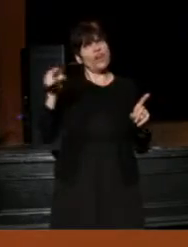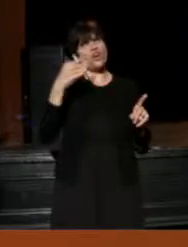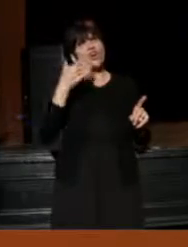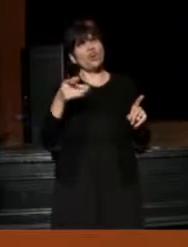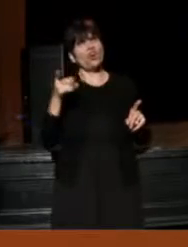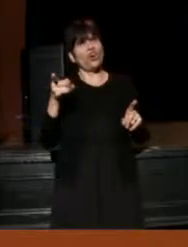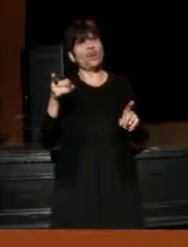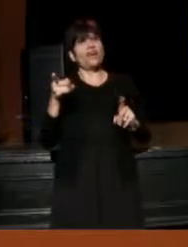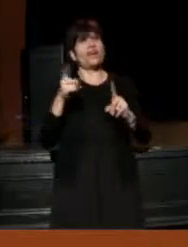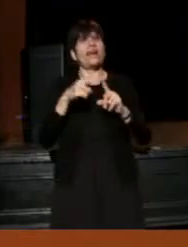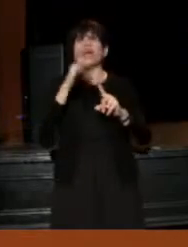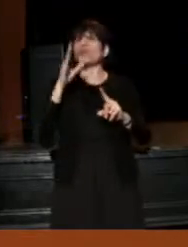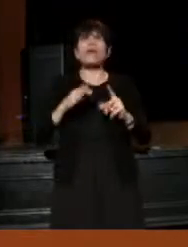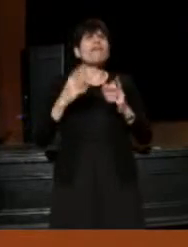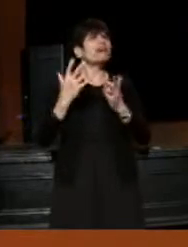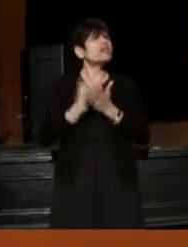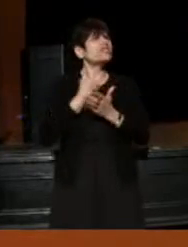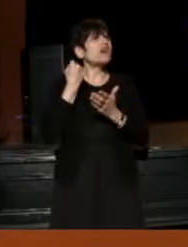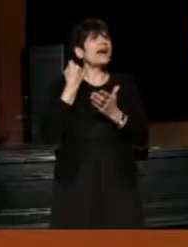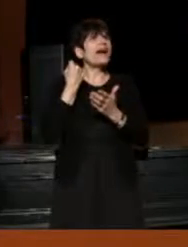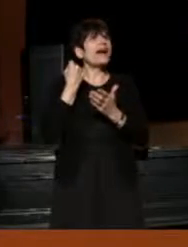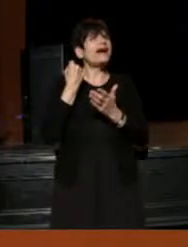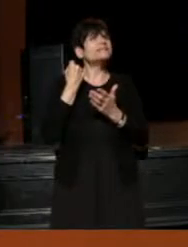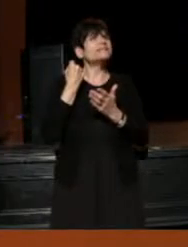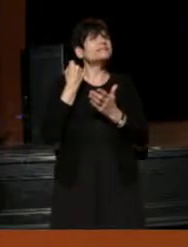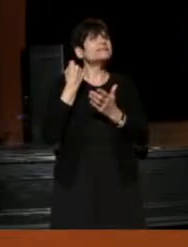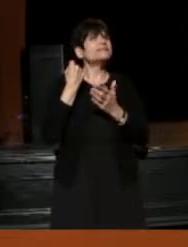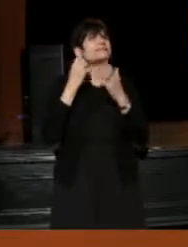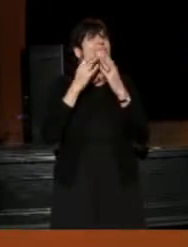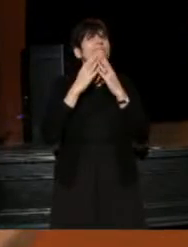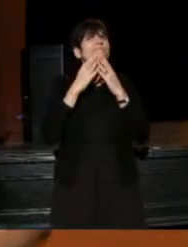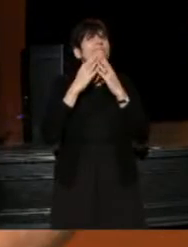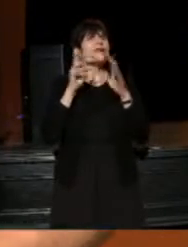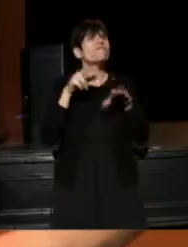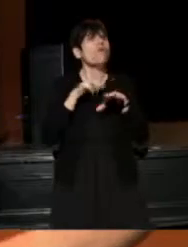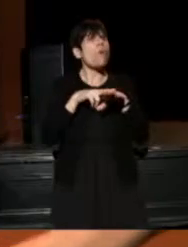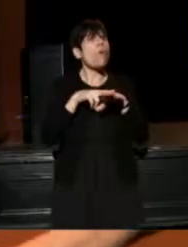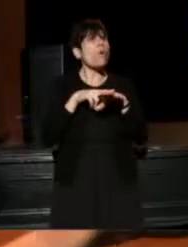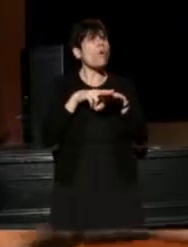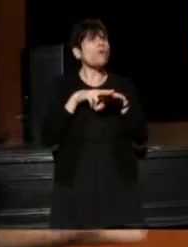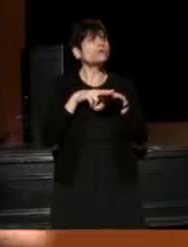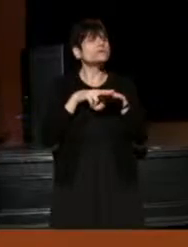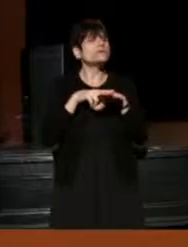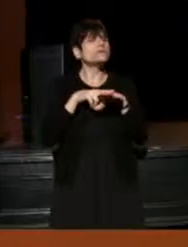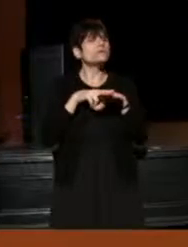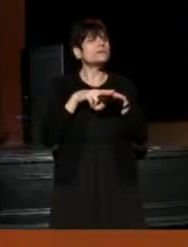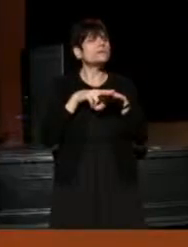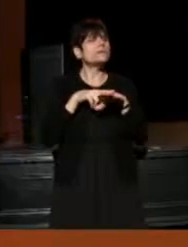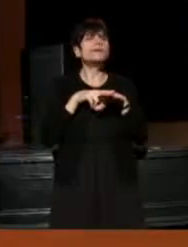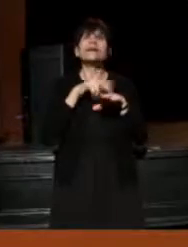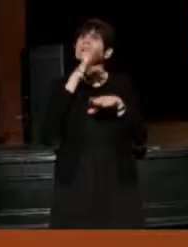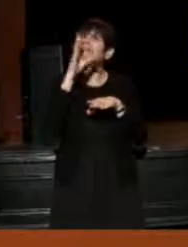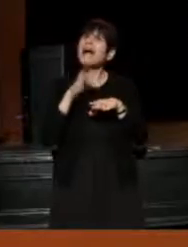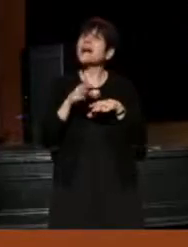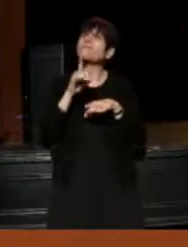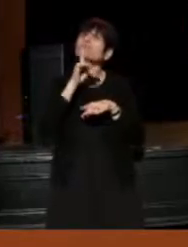I thought we never get the chance; of course with their names on change, because we never really give ourselves